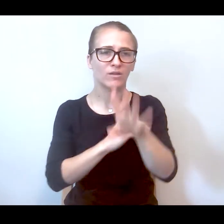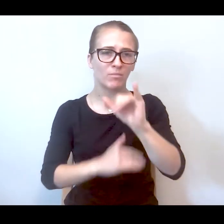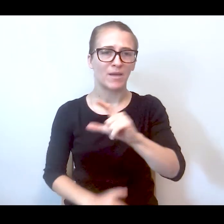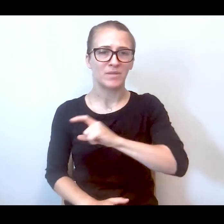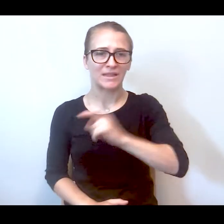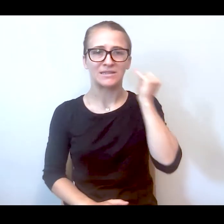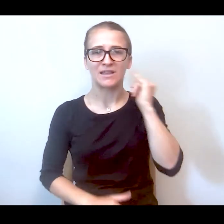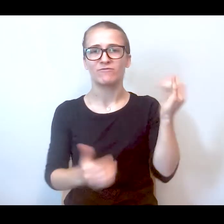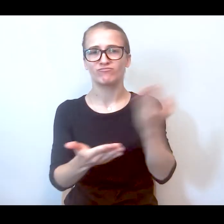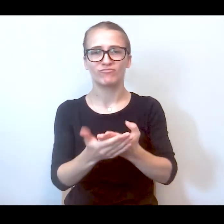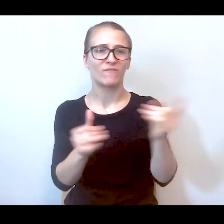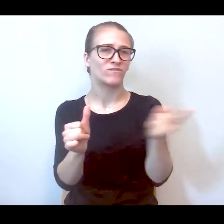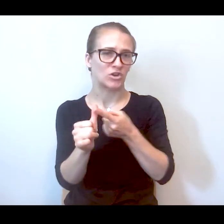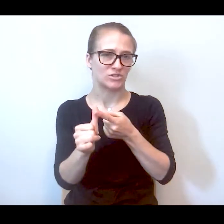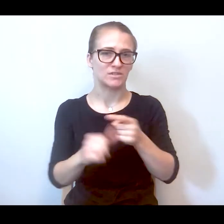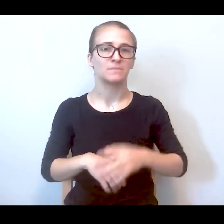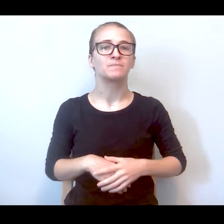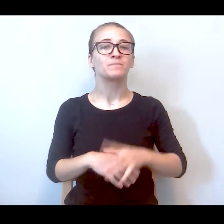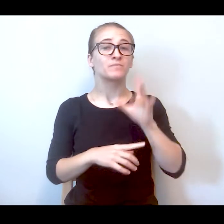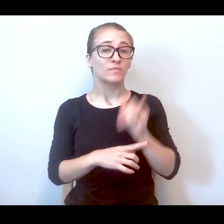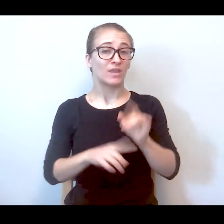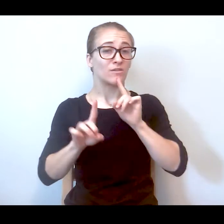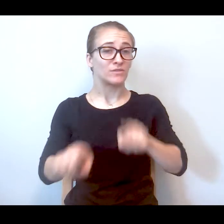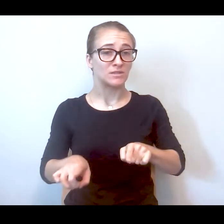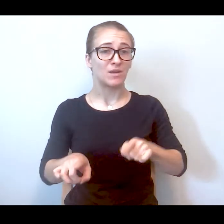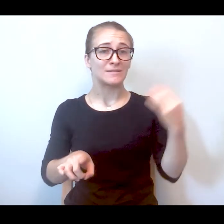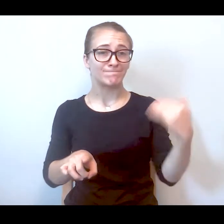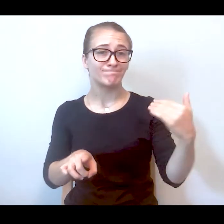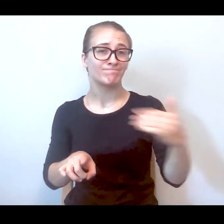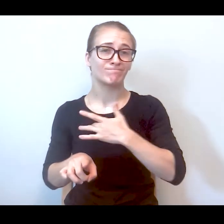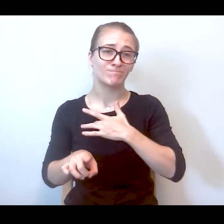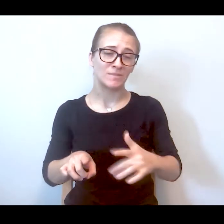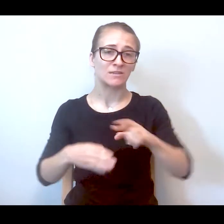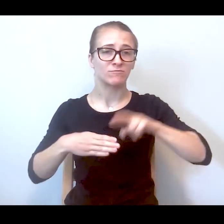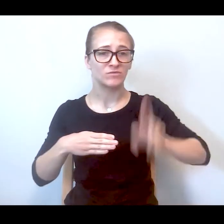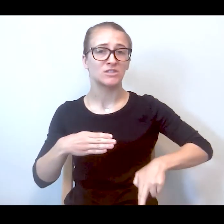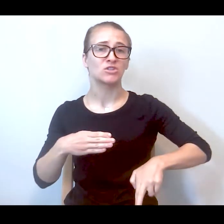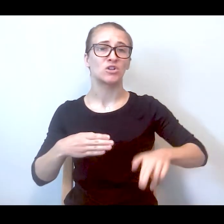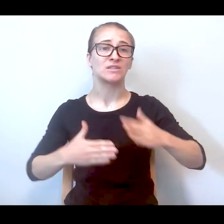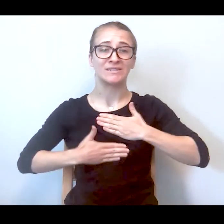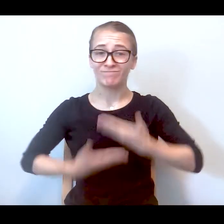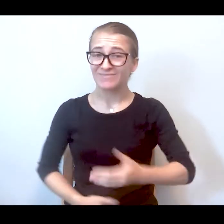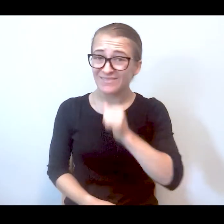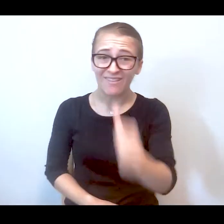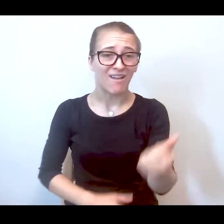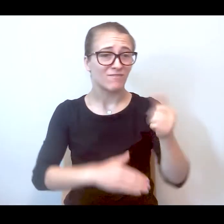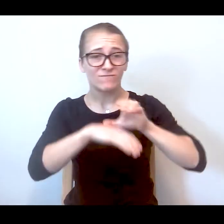police who were the first to respond to such calls. We know this response has too often involved